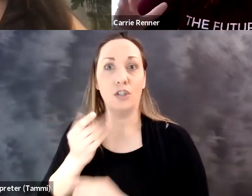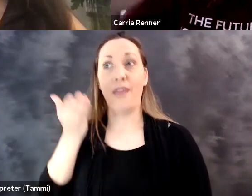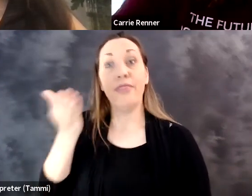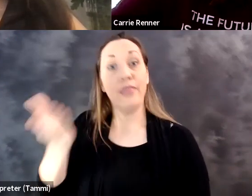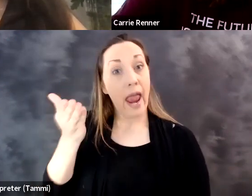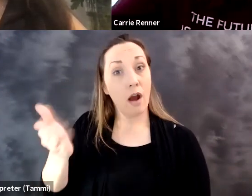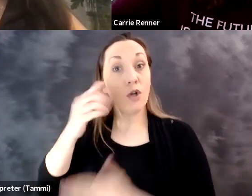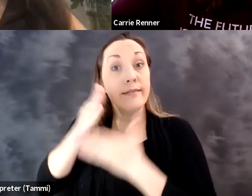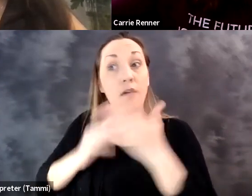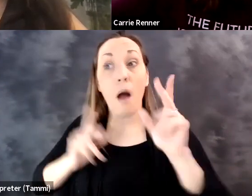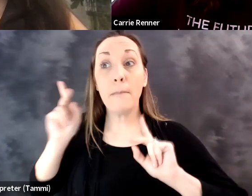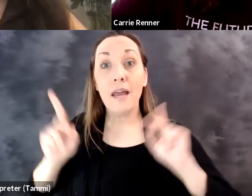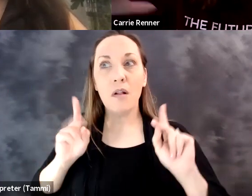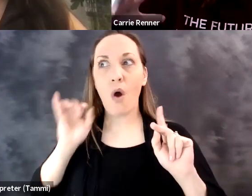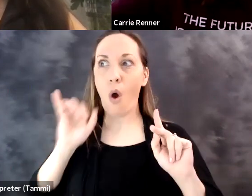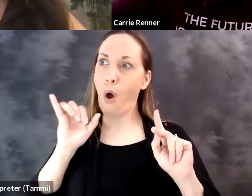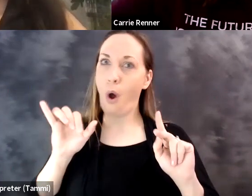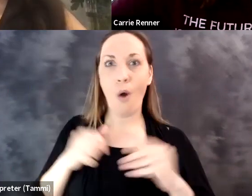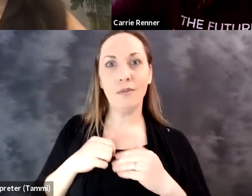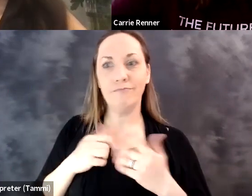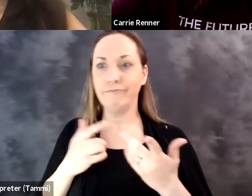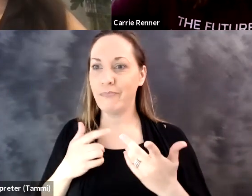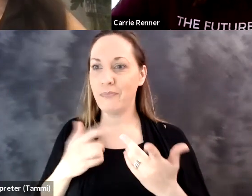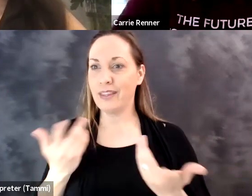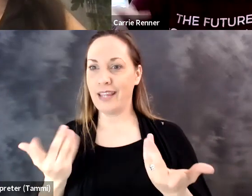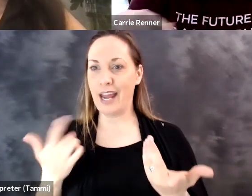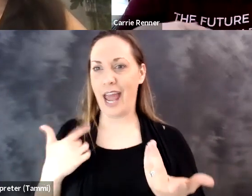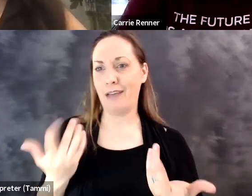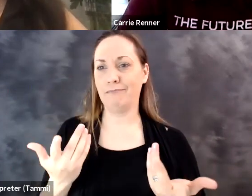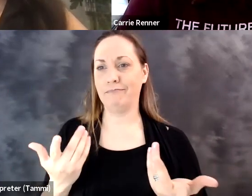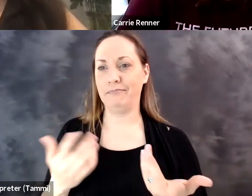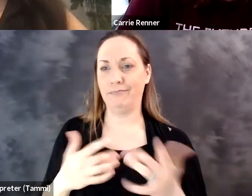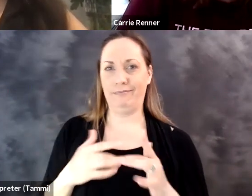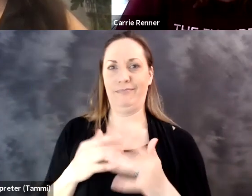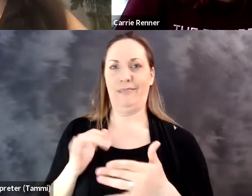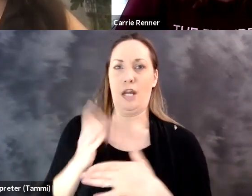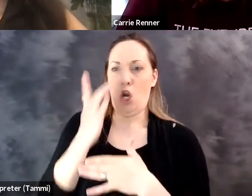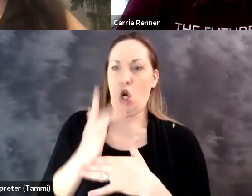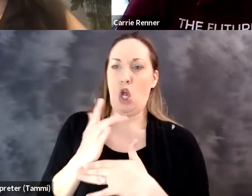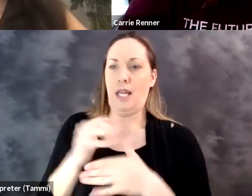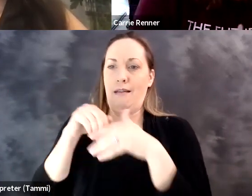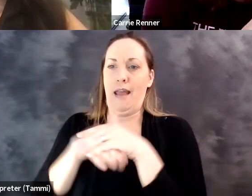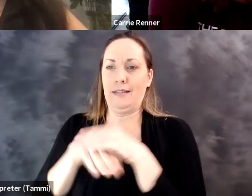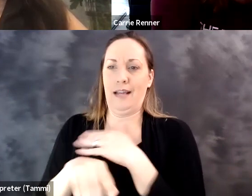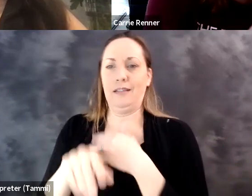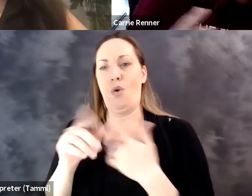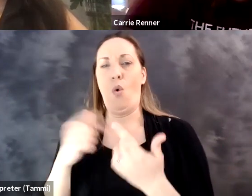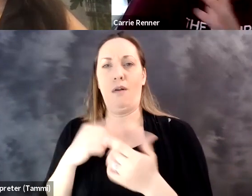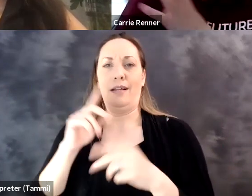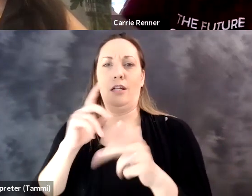So just making sure that those features were not just there for some folks that happen to get an early rev or had this